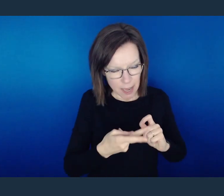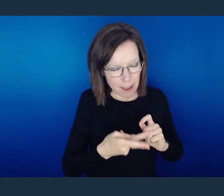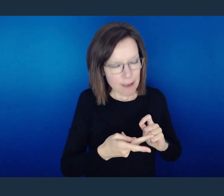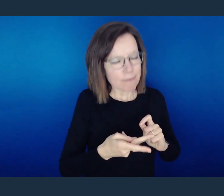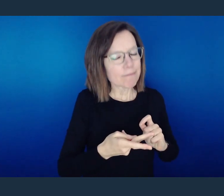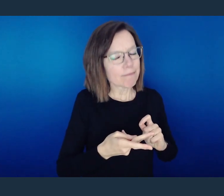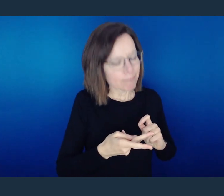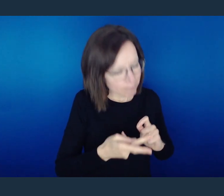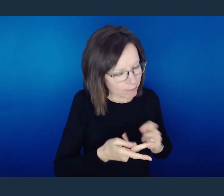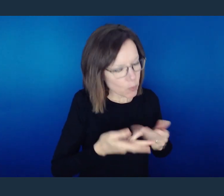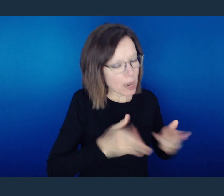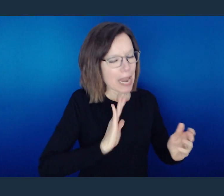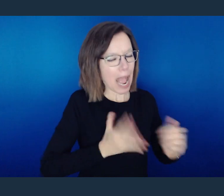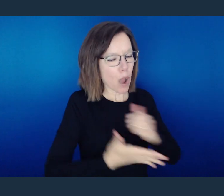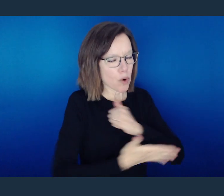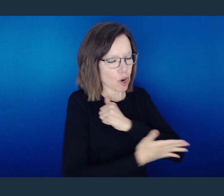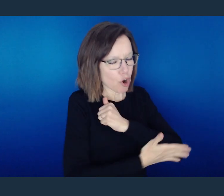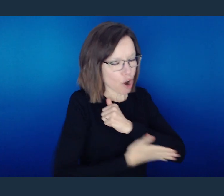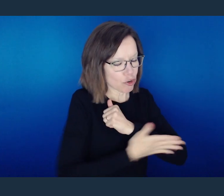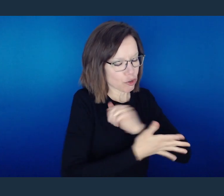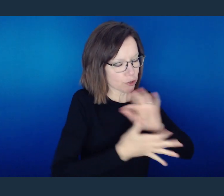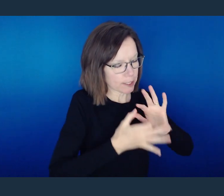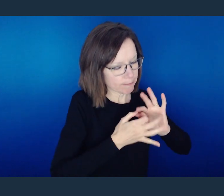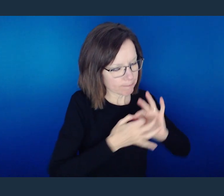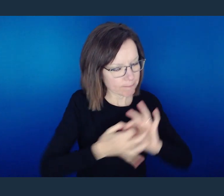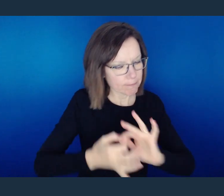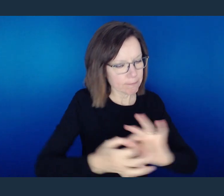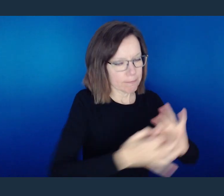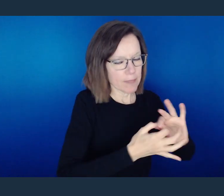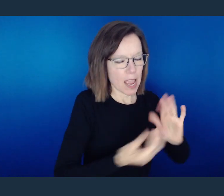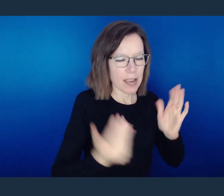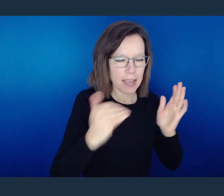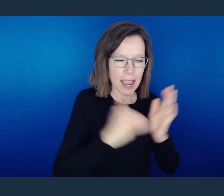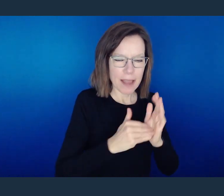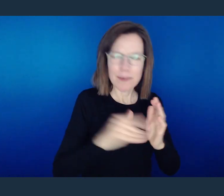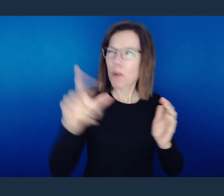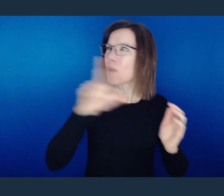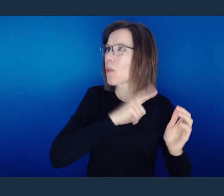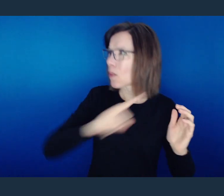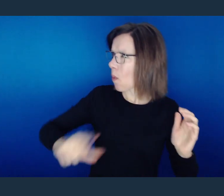You might restore the land, that You might unify us.